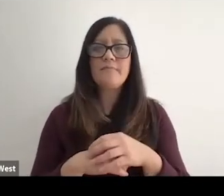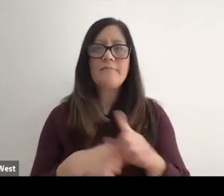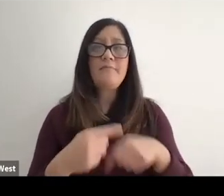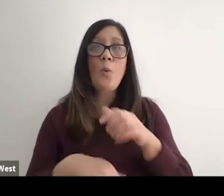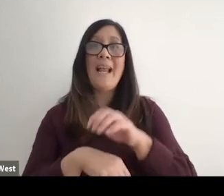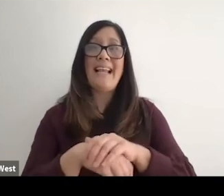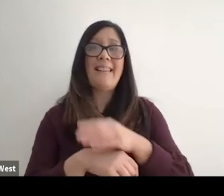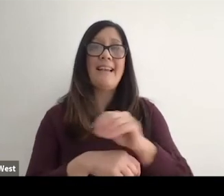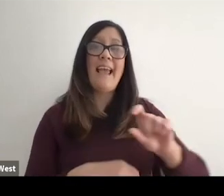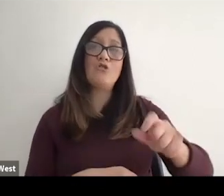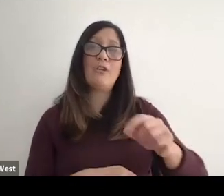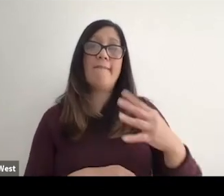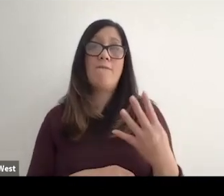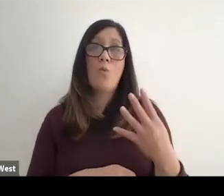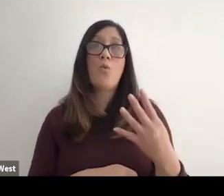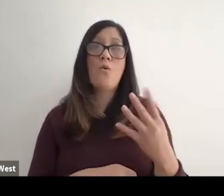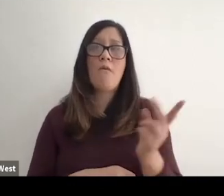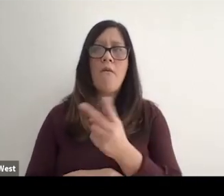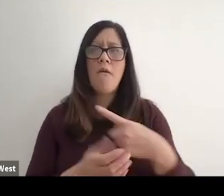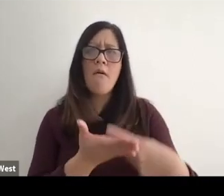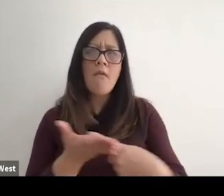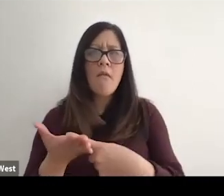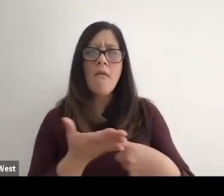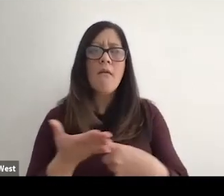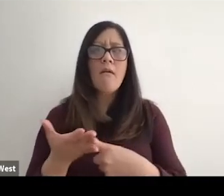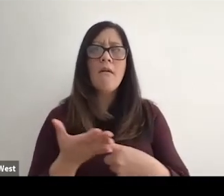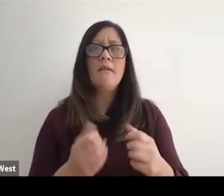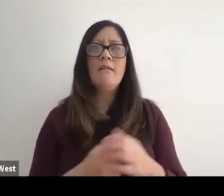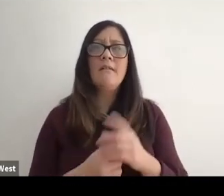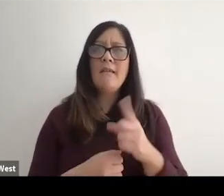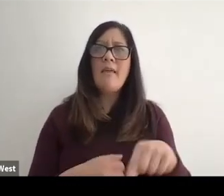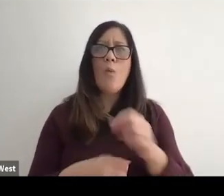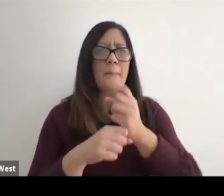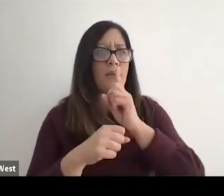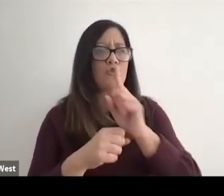When England and Channel 4 got together, they wanted to push and make sure that